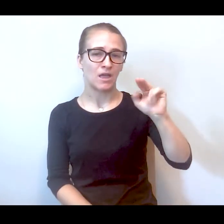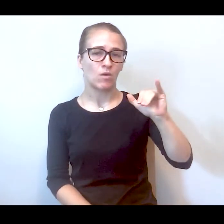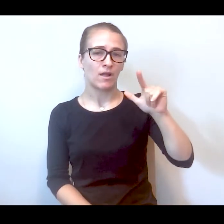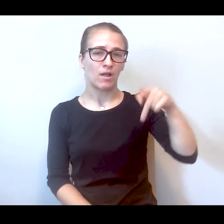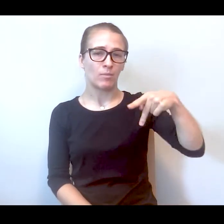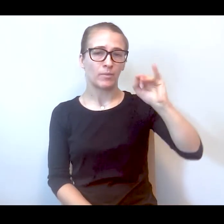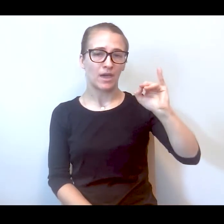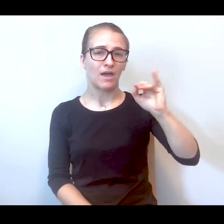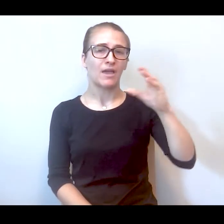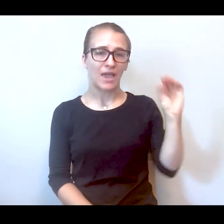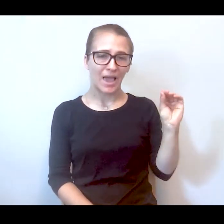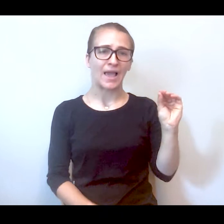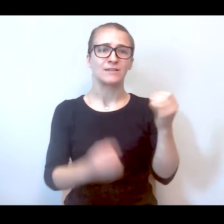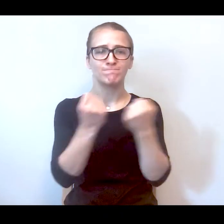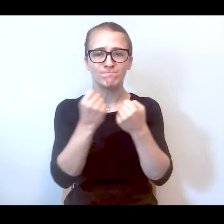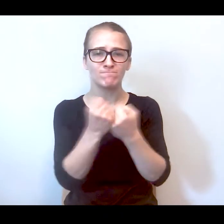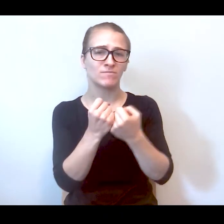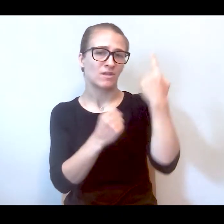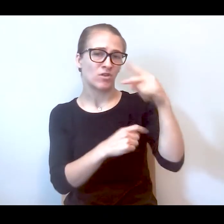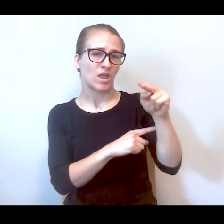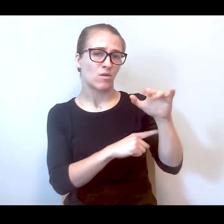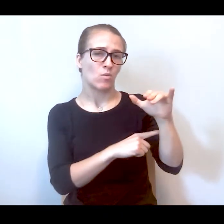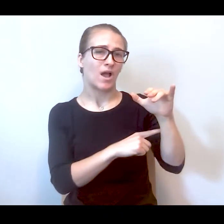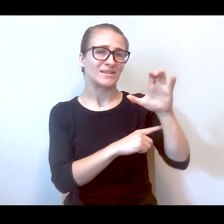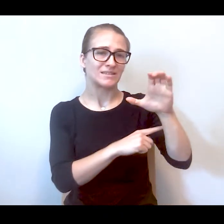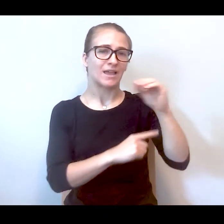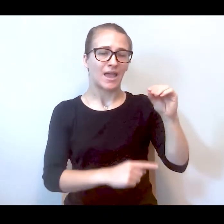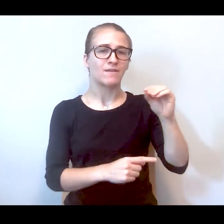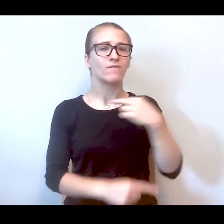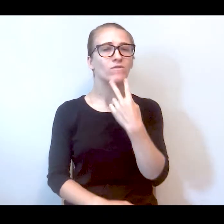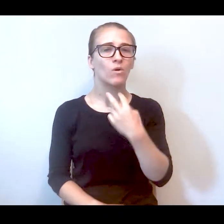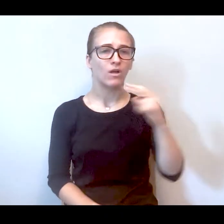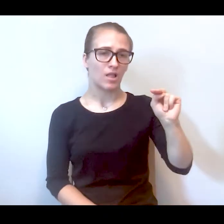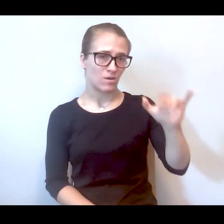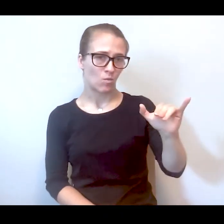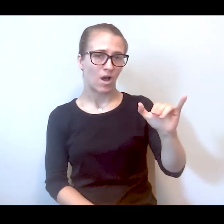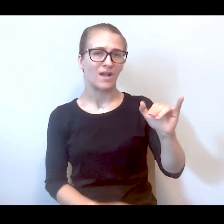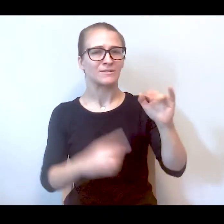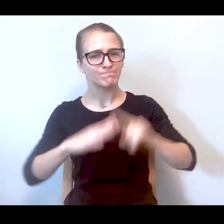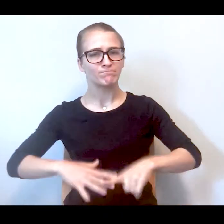on the CCIT NYLPI and vocal NY to spear head and